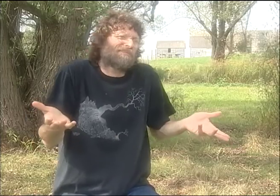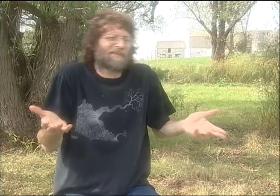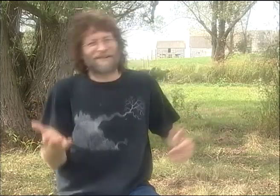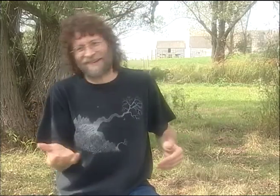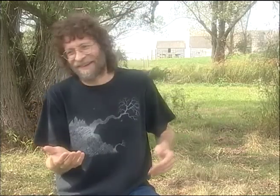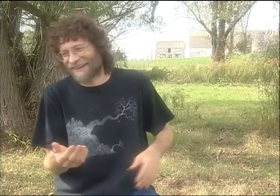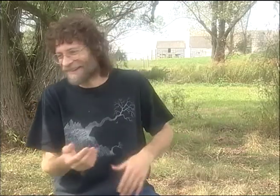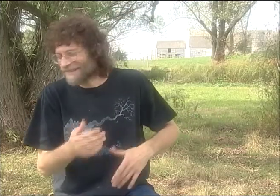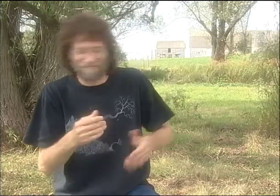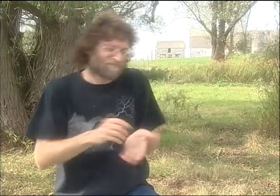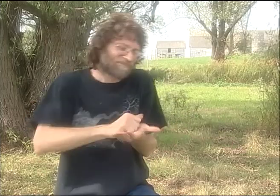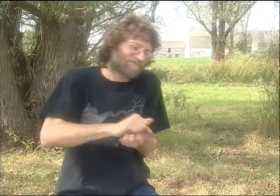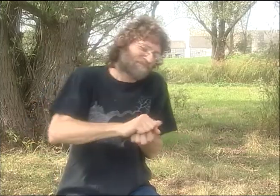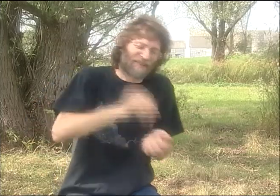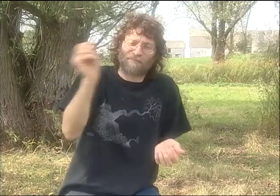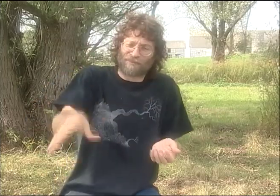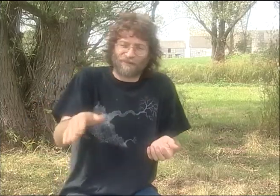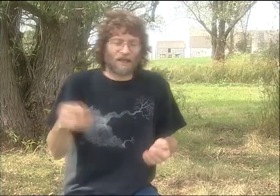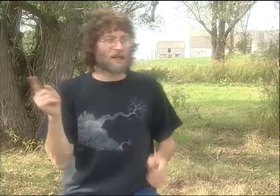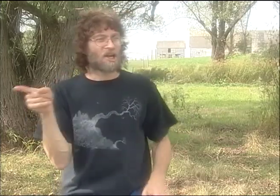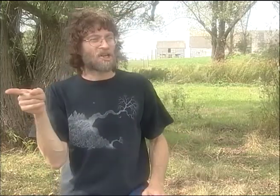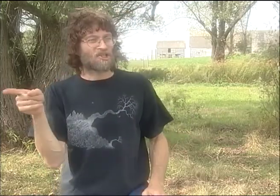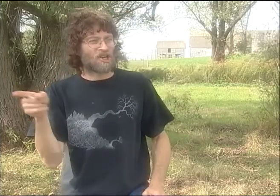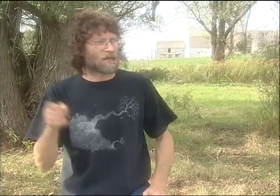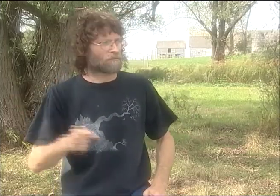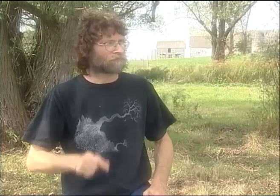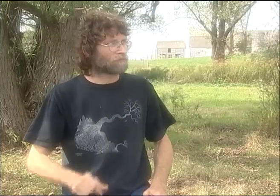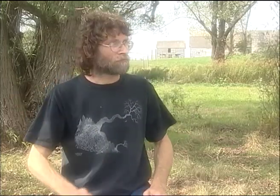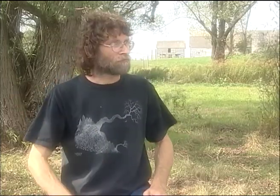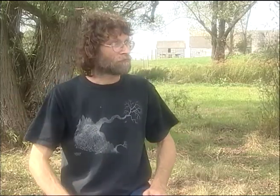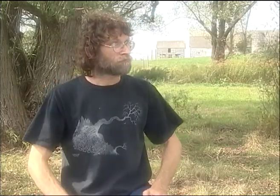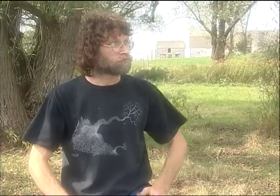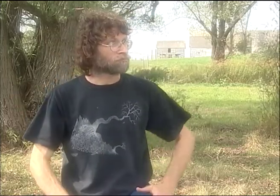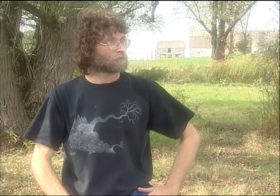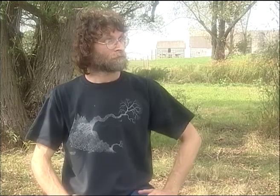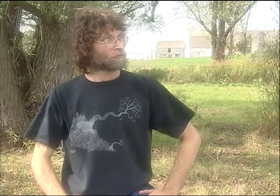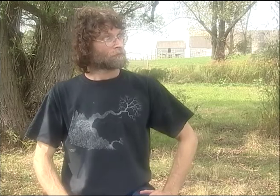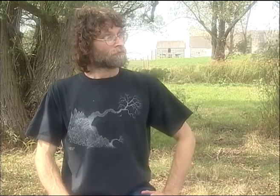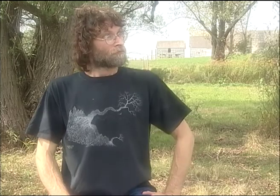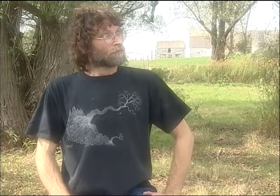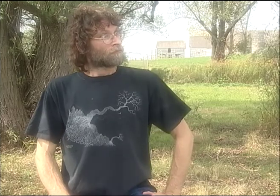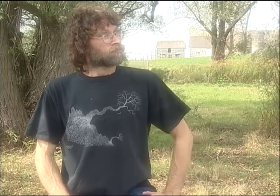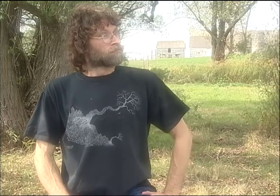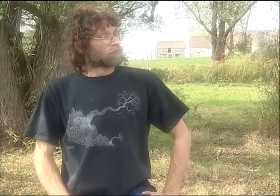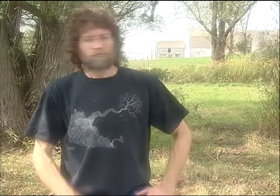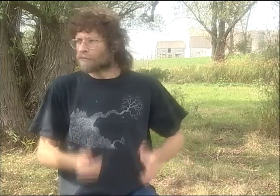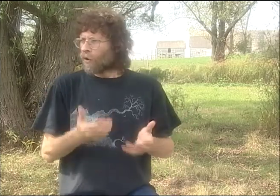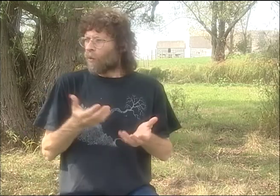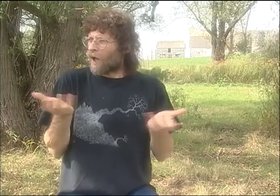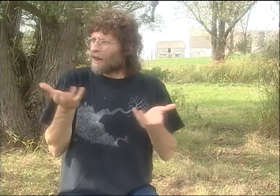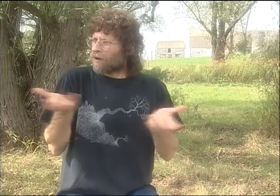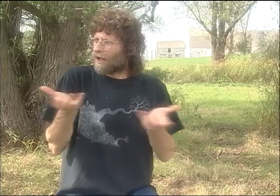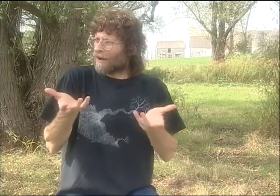NOTHING TO 'EM. KIDS CAN DO IT. THEY'RE WORTHLESS." AND I KEPT WASHING THE DISHES.